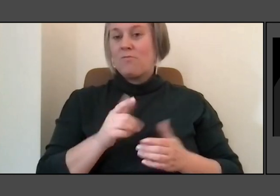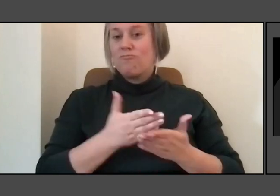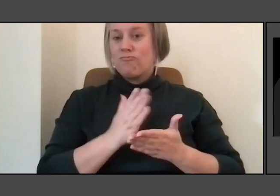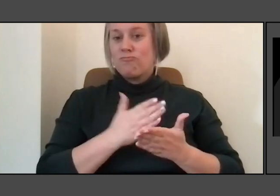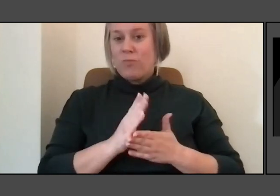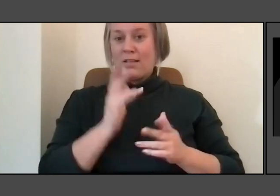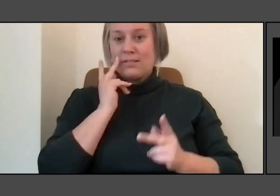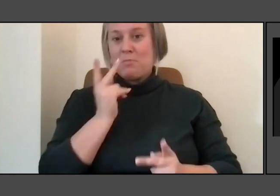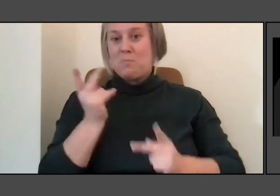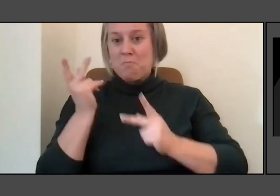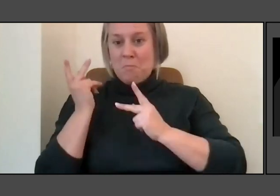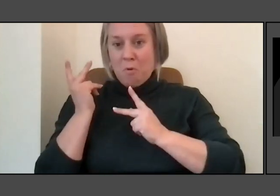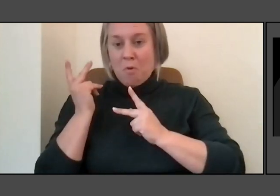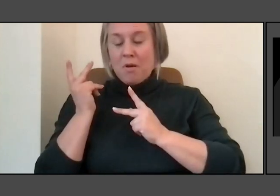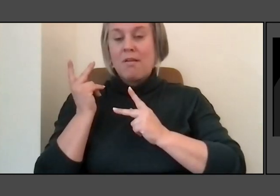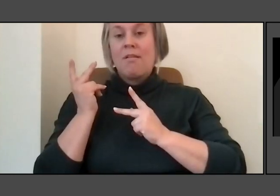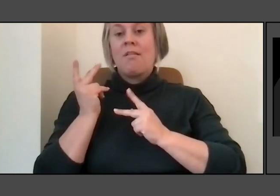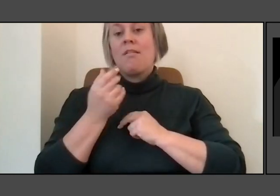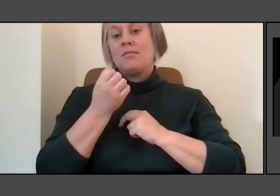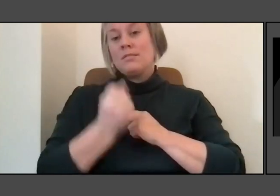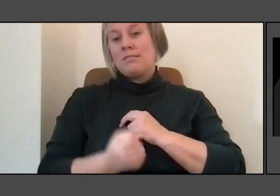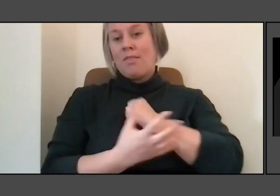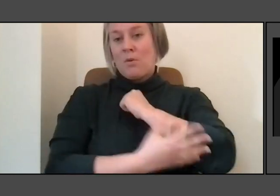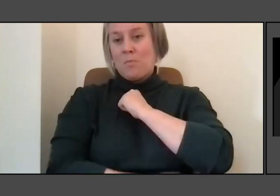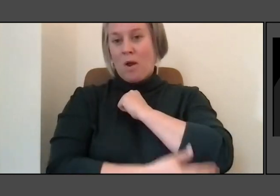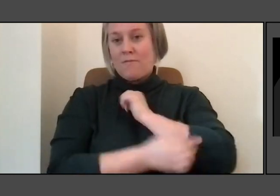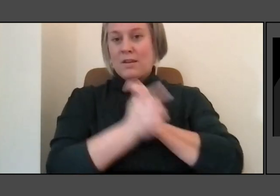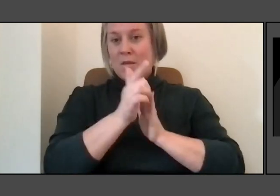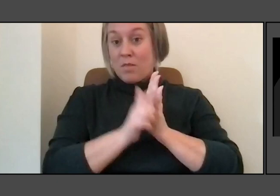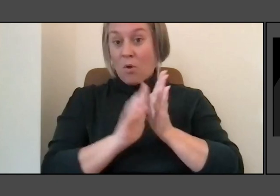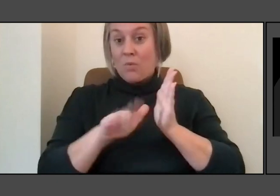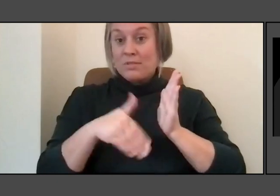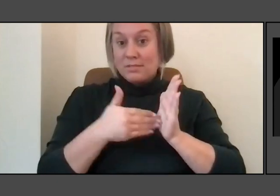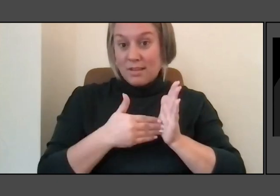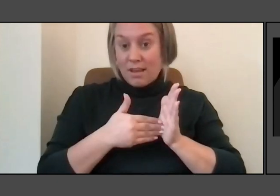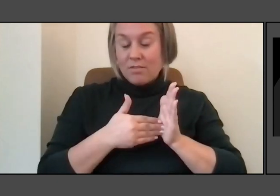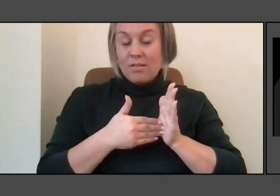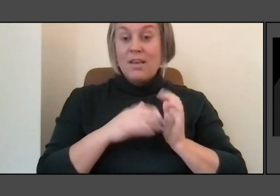and how water also evoked language,